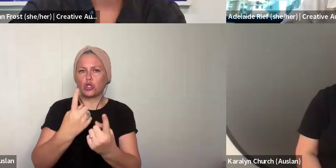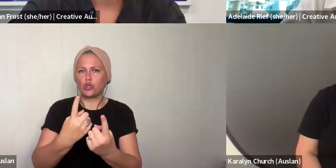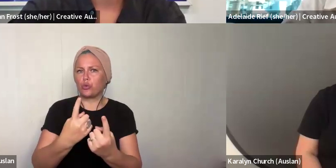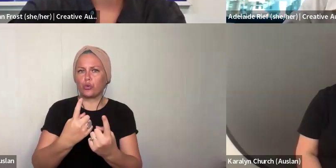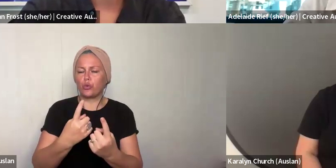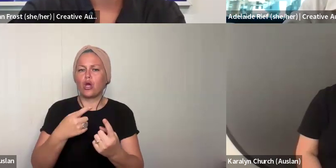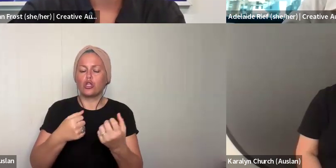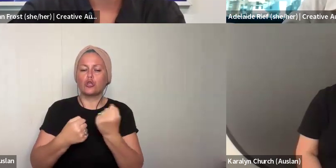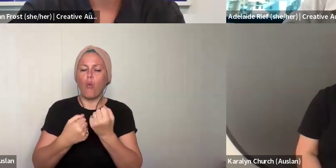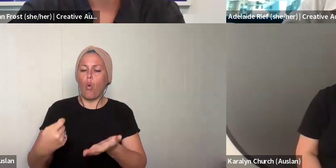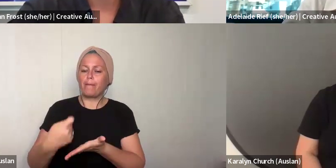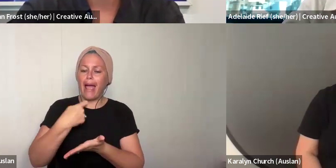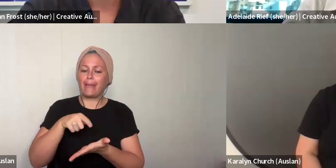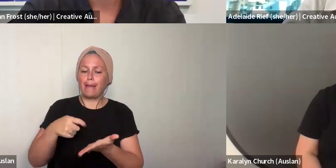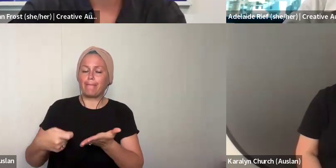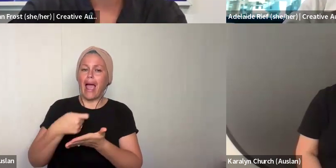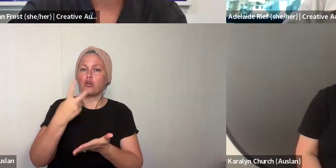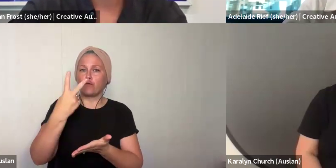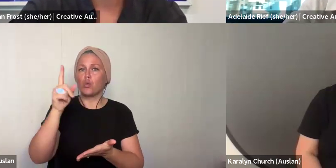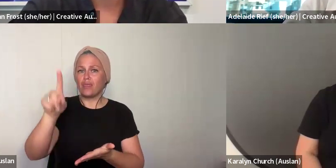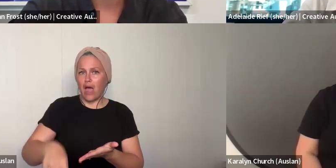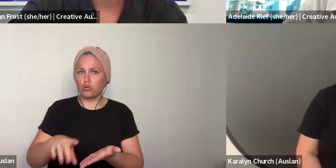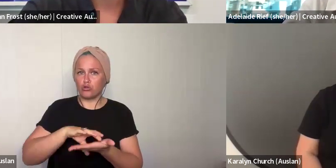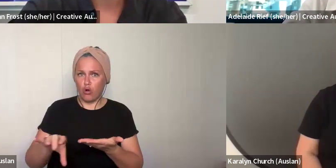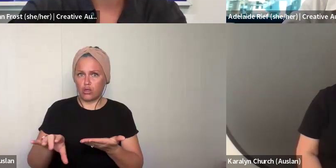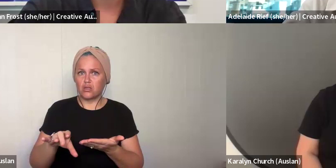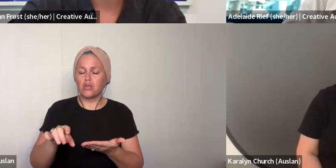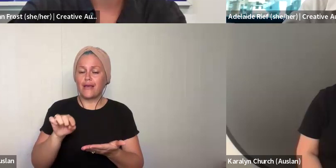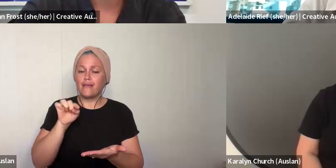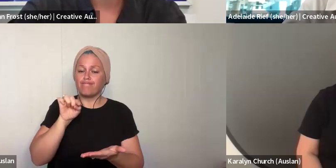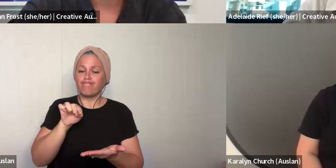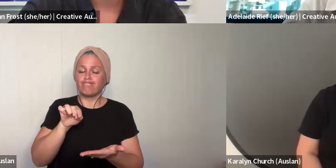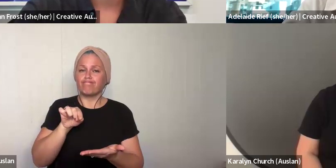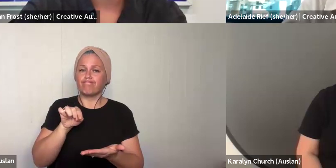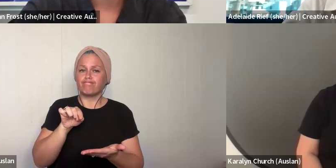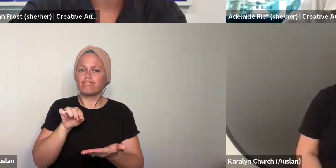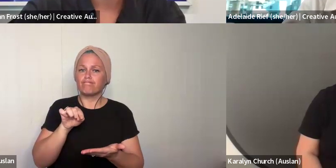you would like support with a cost of travel to the in-person activities. Again, we have had a lot of questions about whether